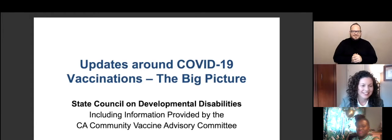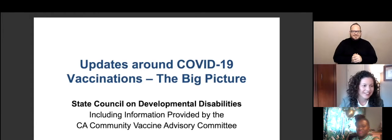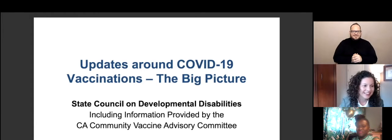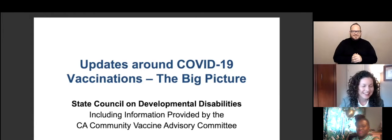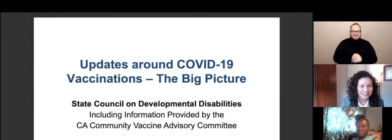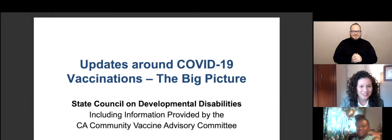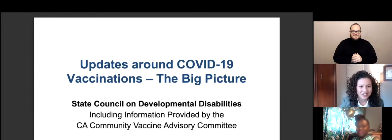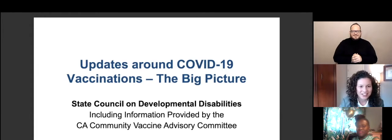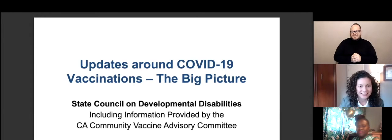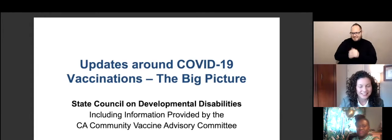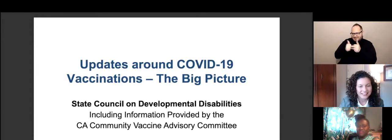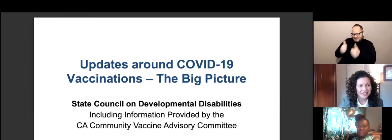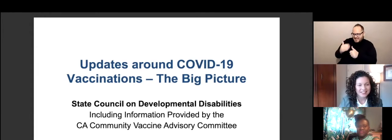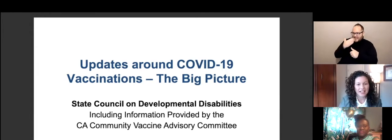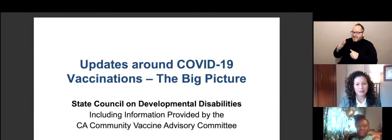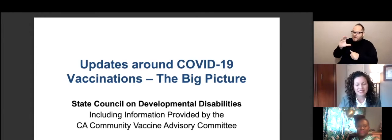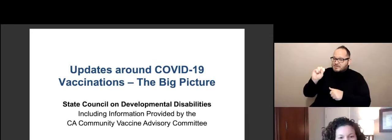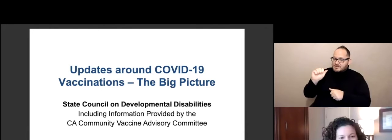Great, thank you, Sascha. Next slide please.